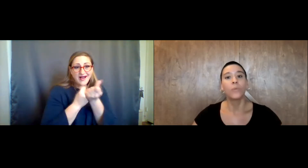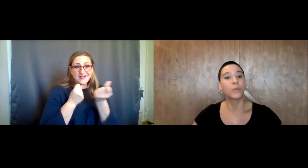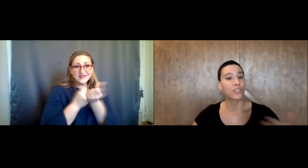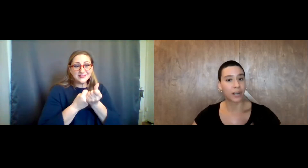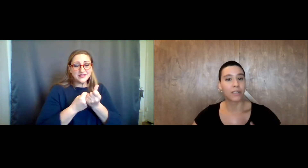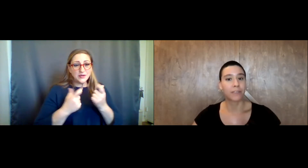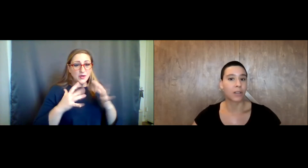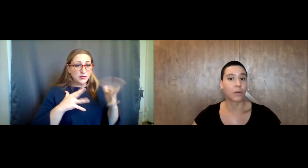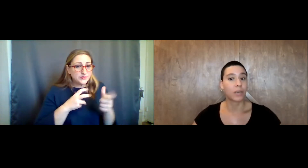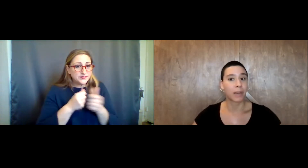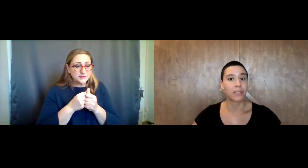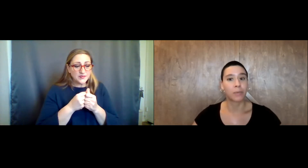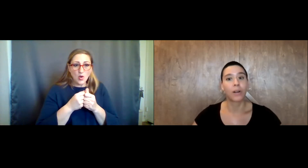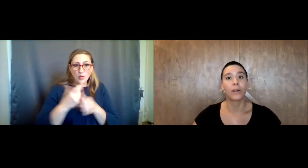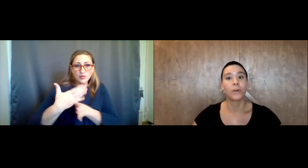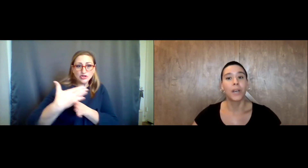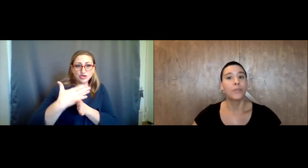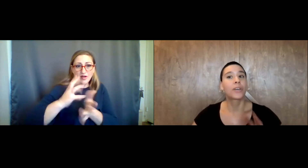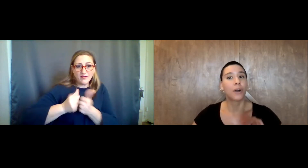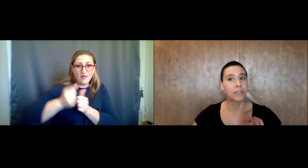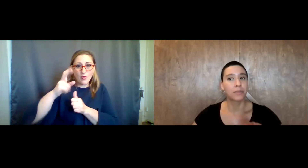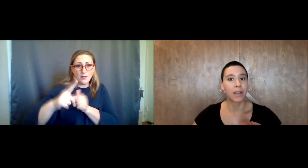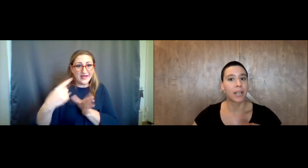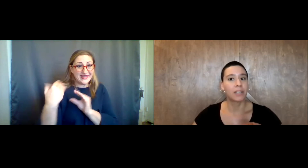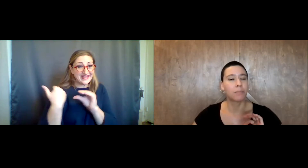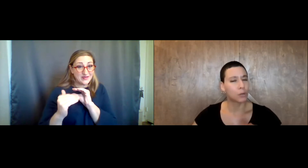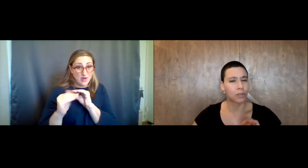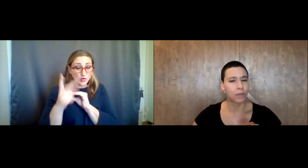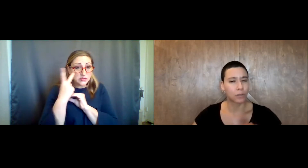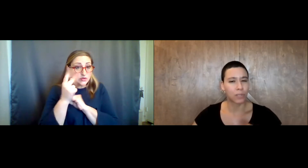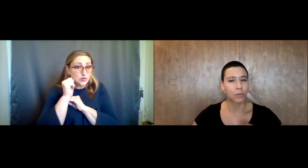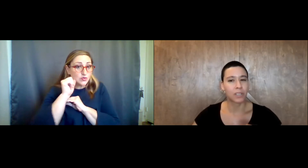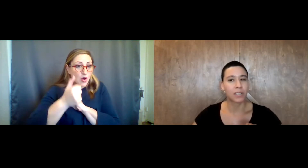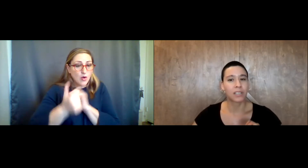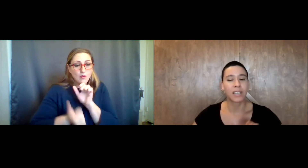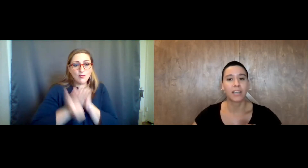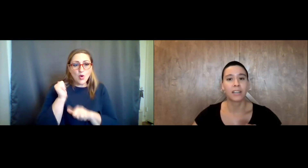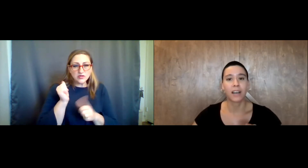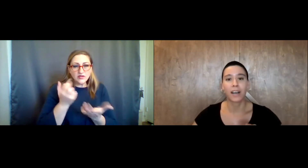share on this call will be shared in the follow-up e-mail tomorrow. You can also find most of those resources